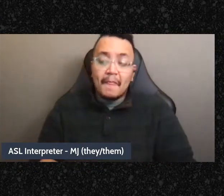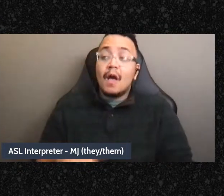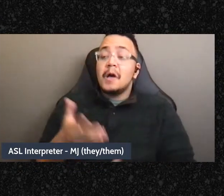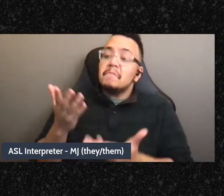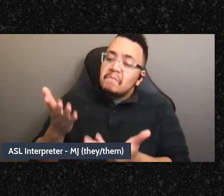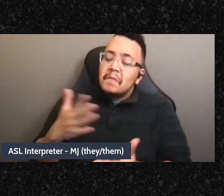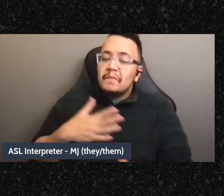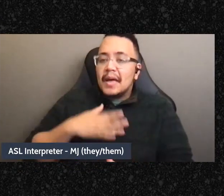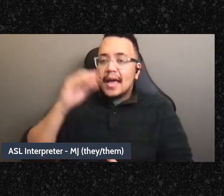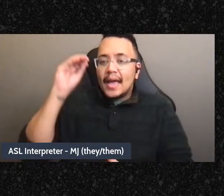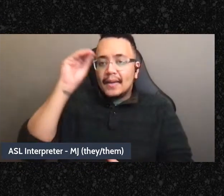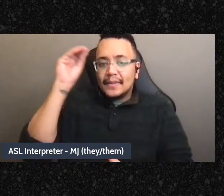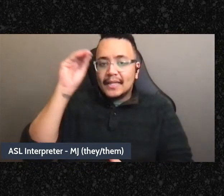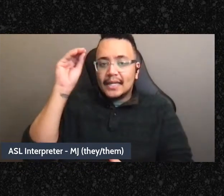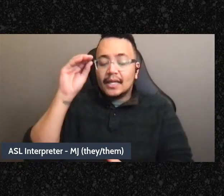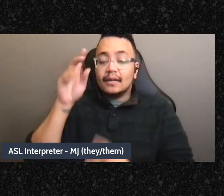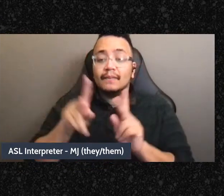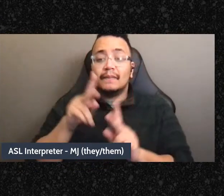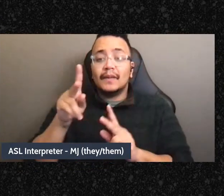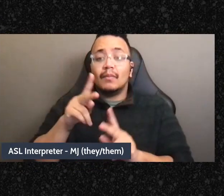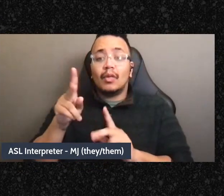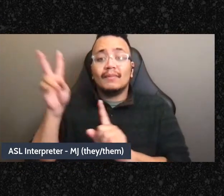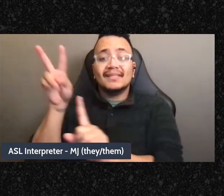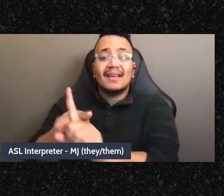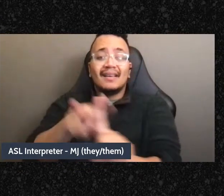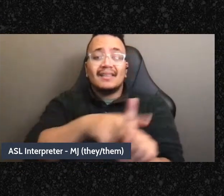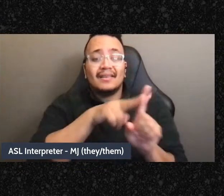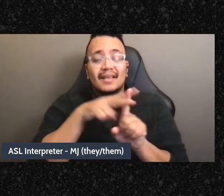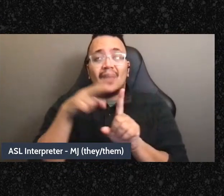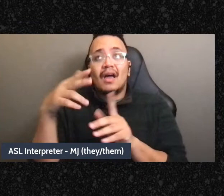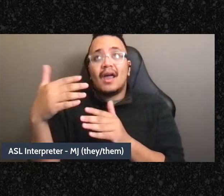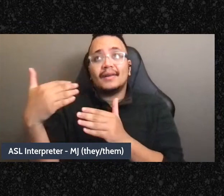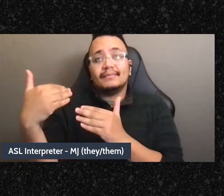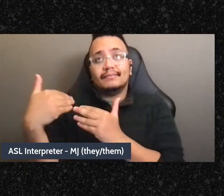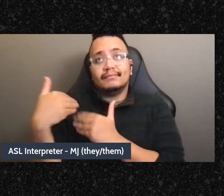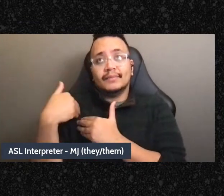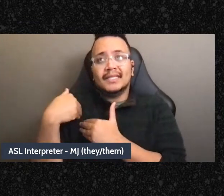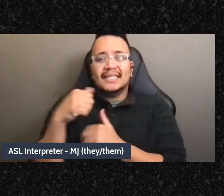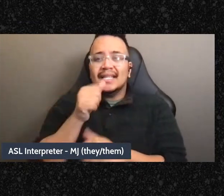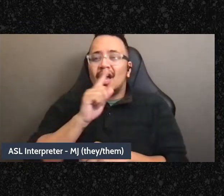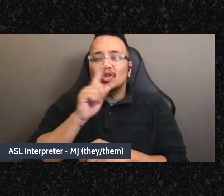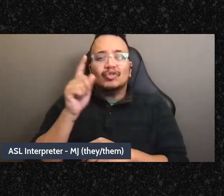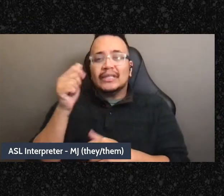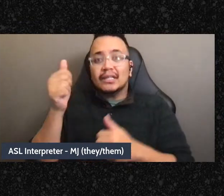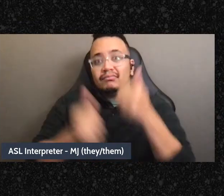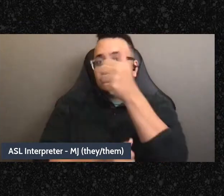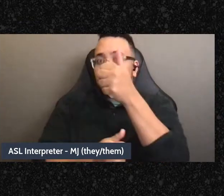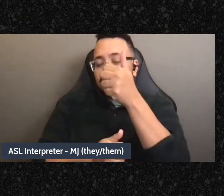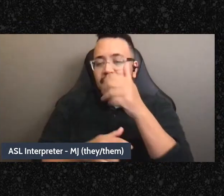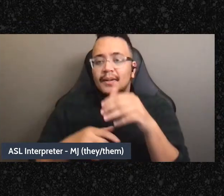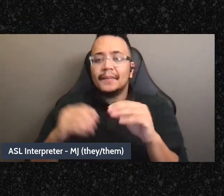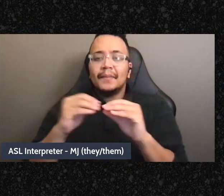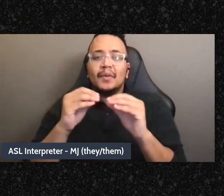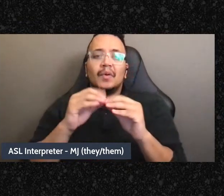necessarily hierarchical it's like a different kind of labor, it's like “I want to be in the